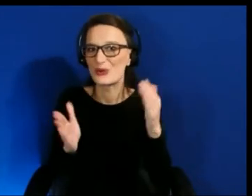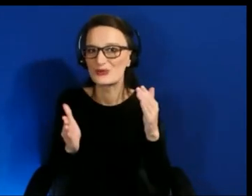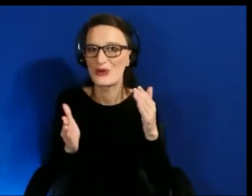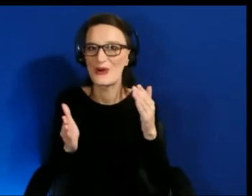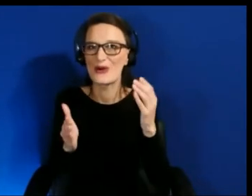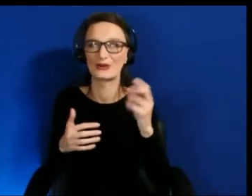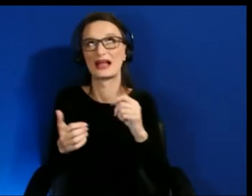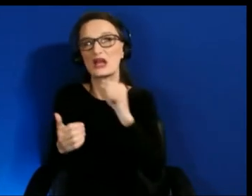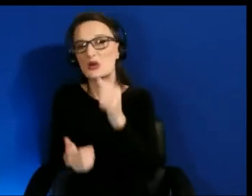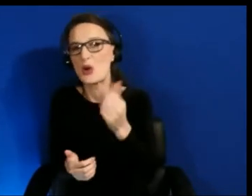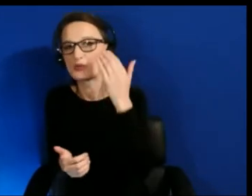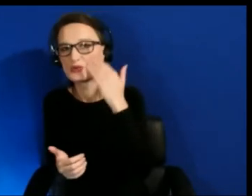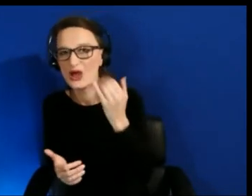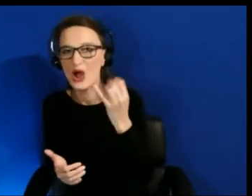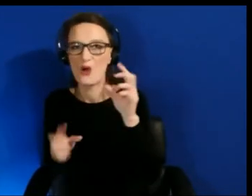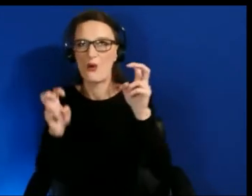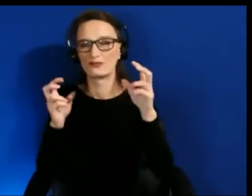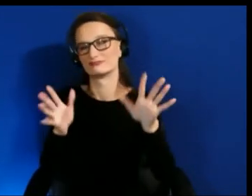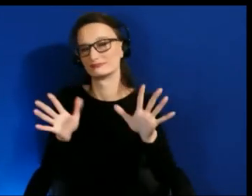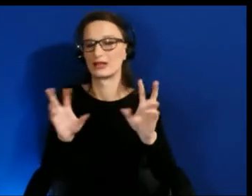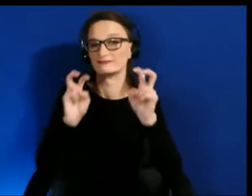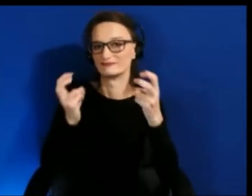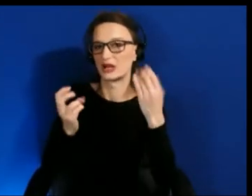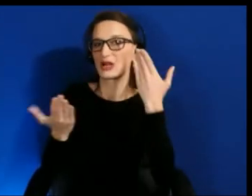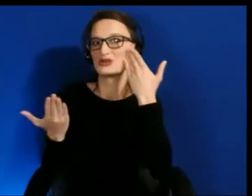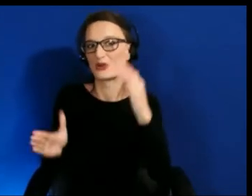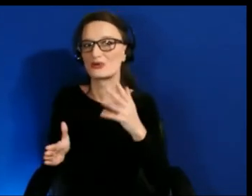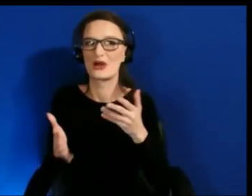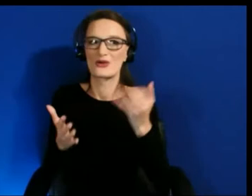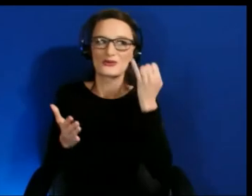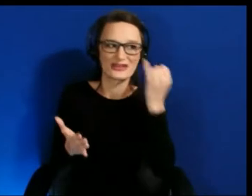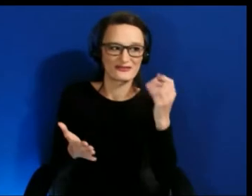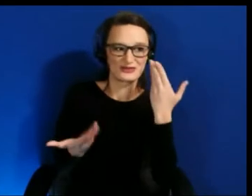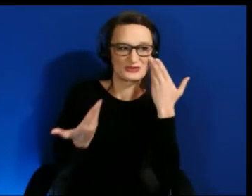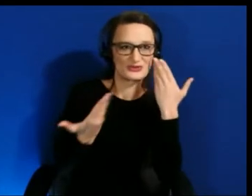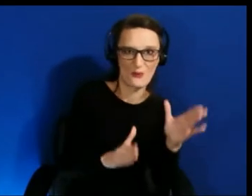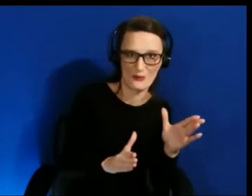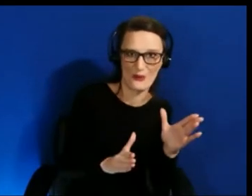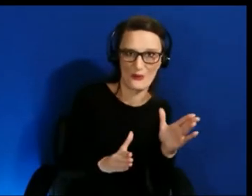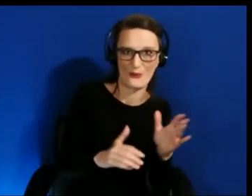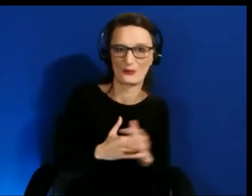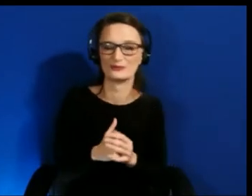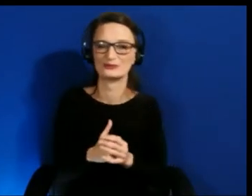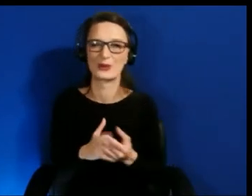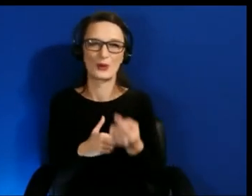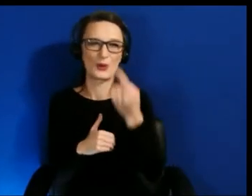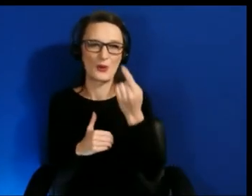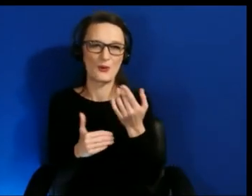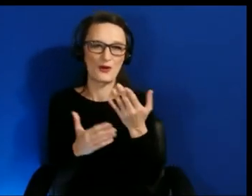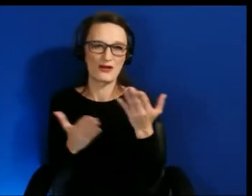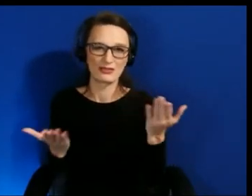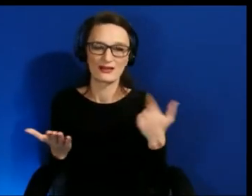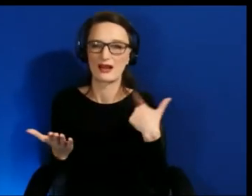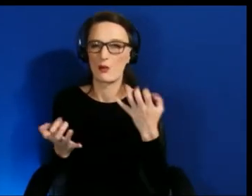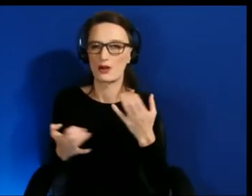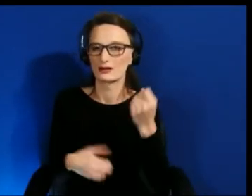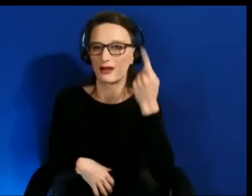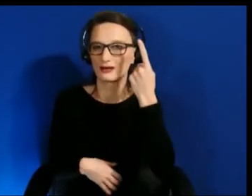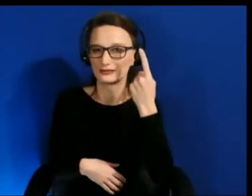And one of the things that I really wanted to understand is the landscape of work. What this space looks like.